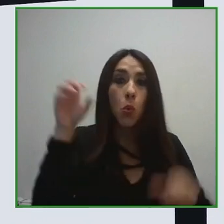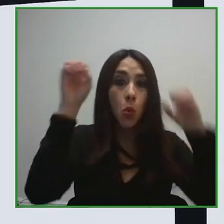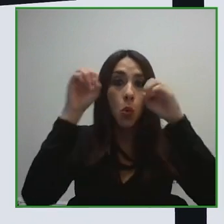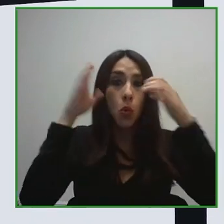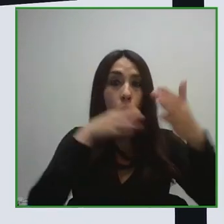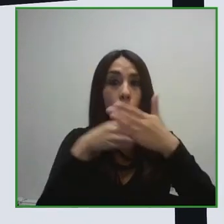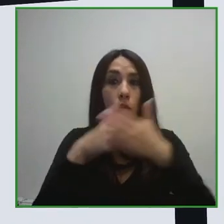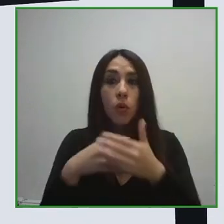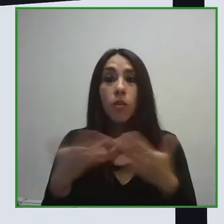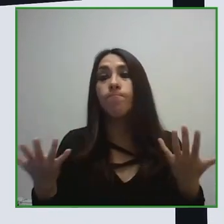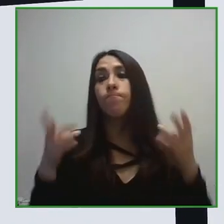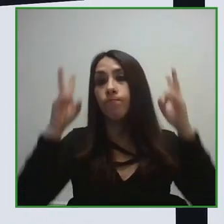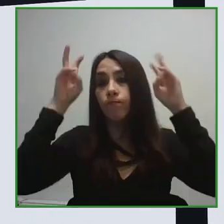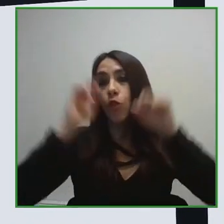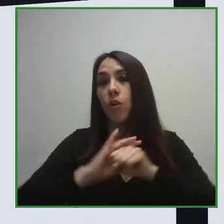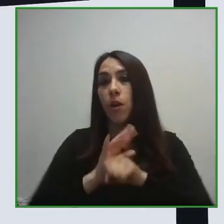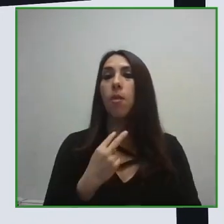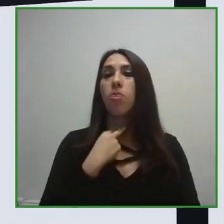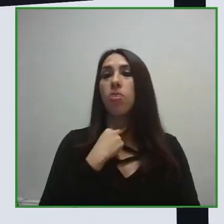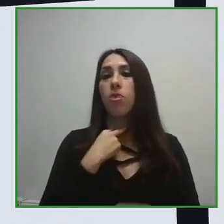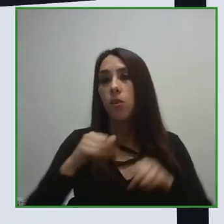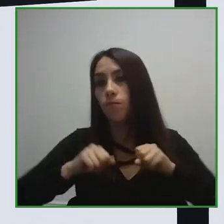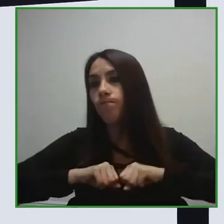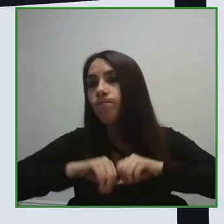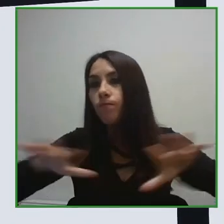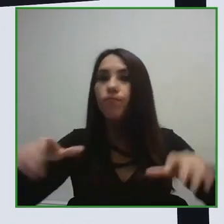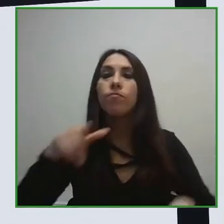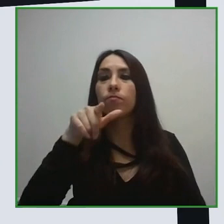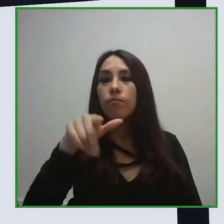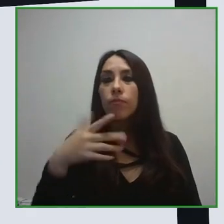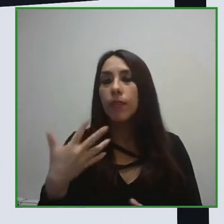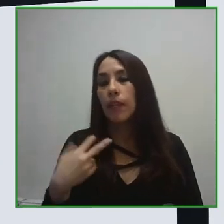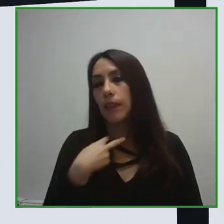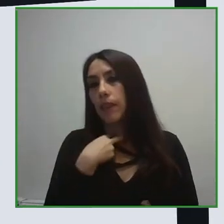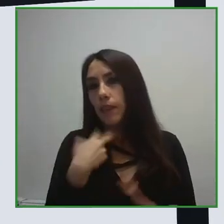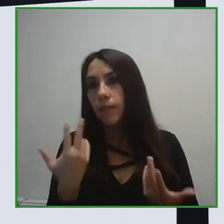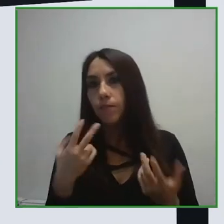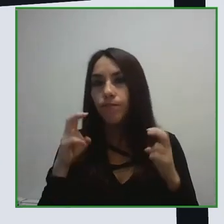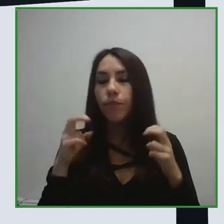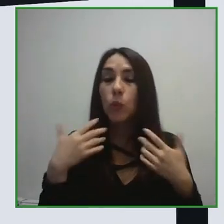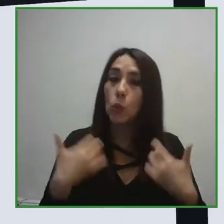is an industry that has been affected and it's very important to highlight